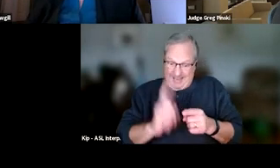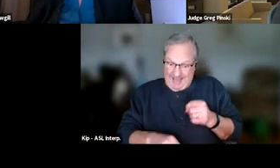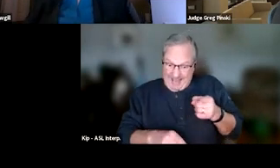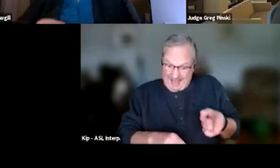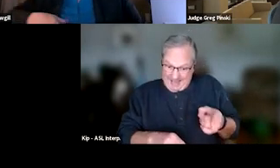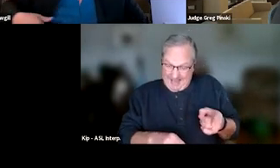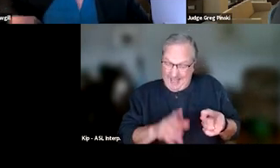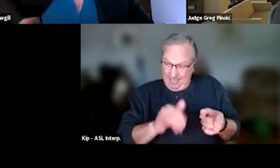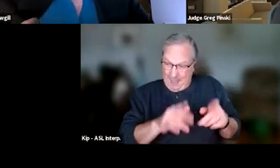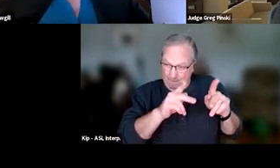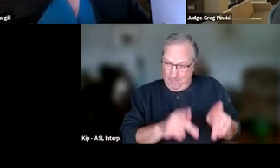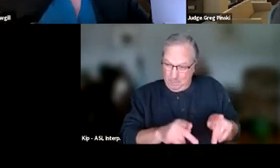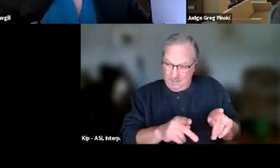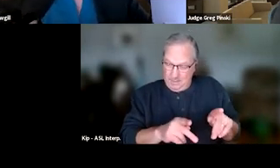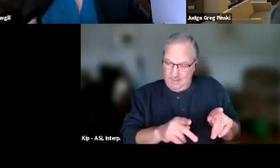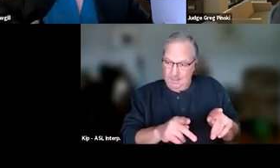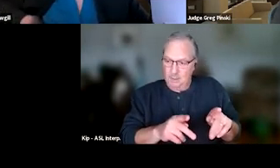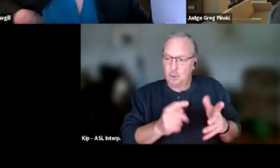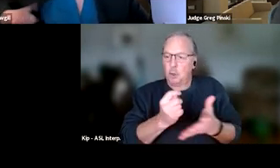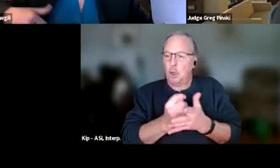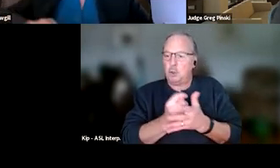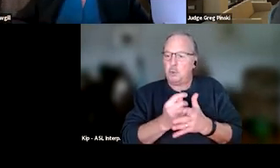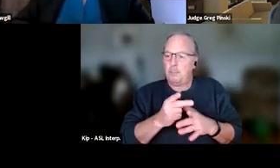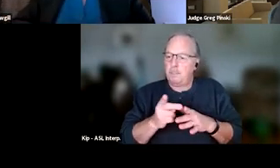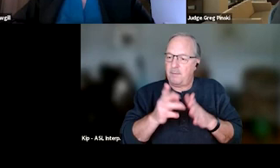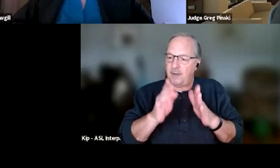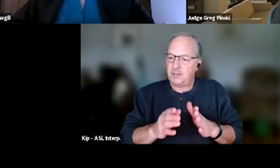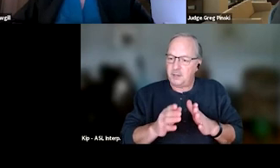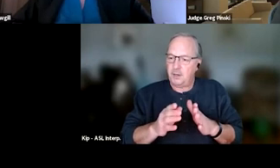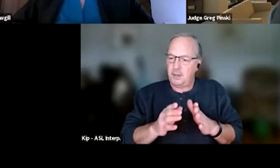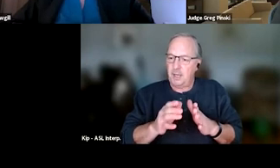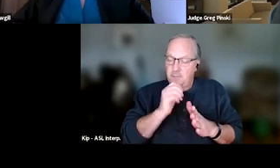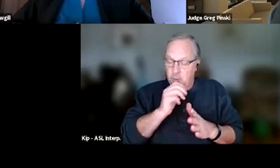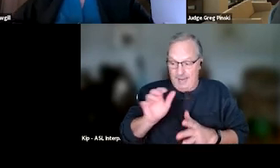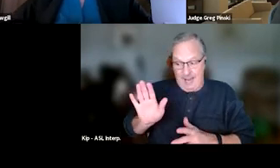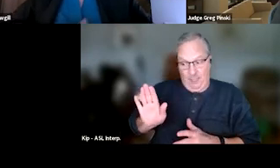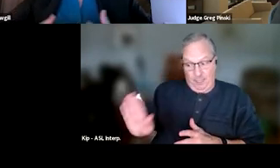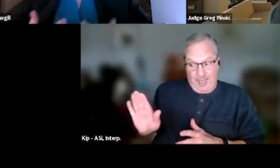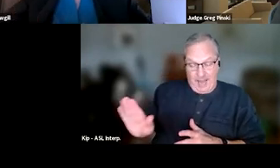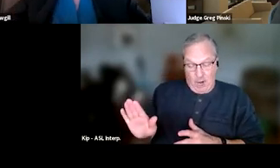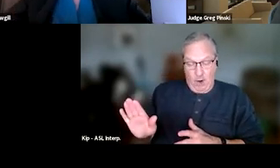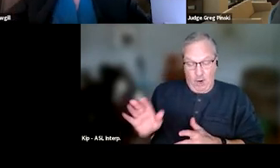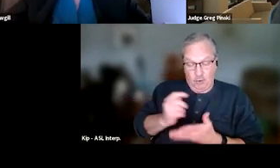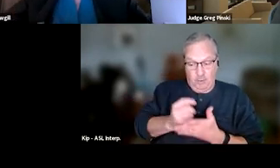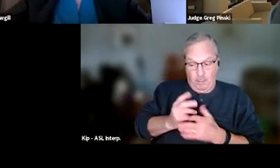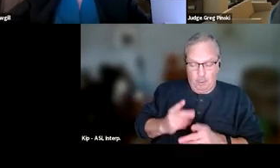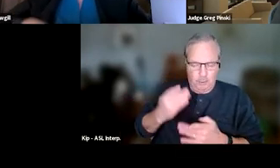Because just because you're a treatment professional doesn't mean that you're that, if you're not that person's treatment person, then you don't know what they've been doing in treatment,